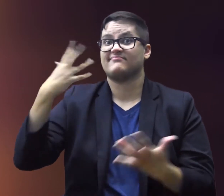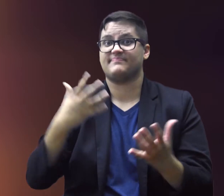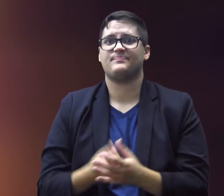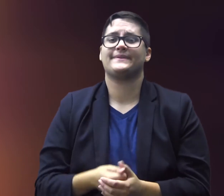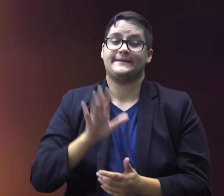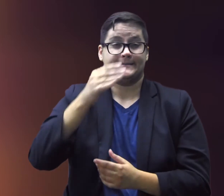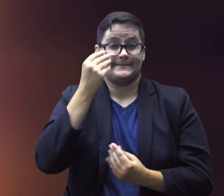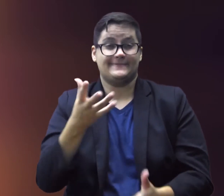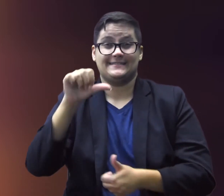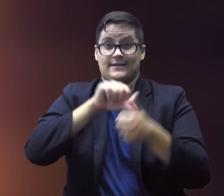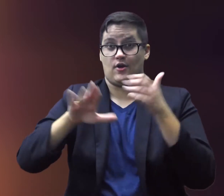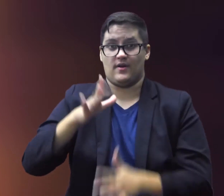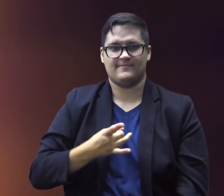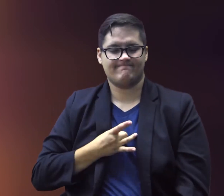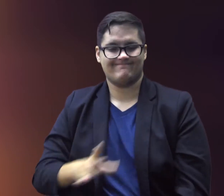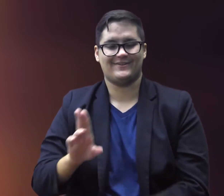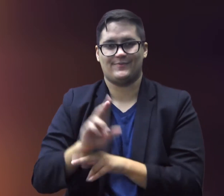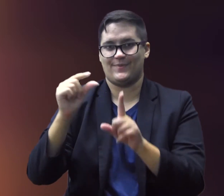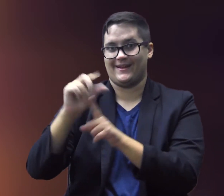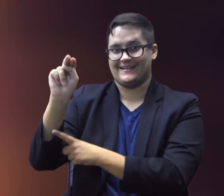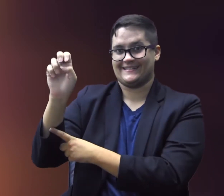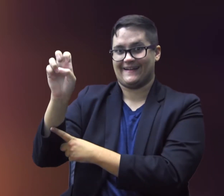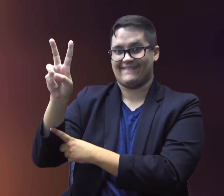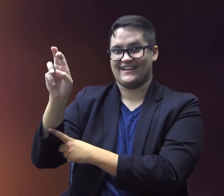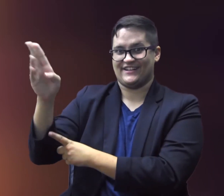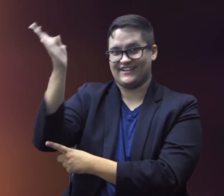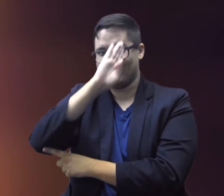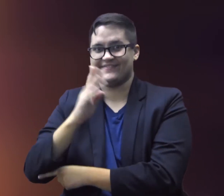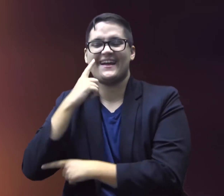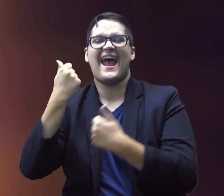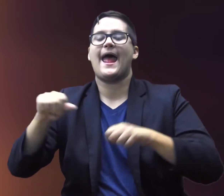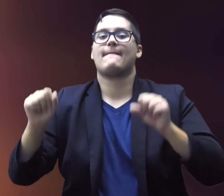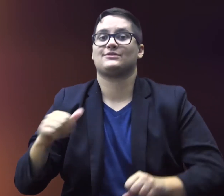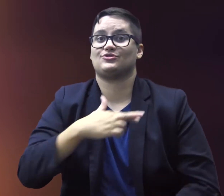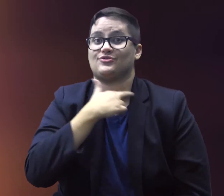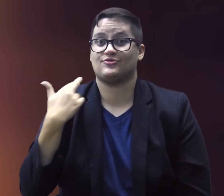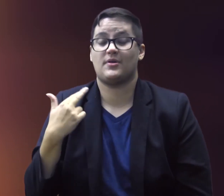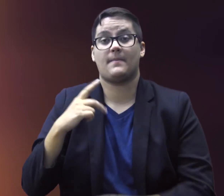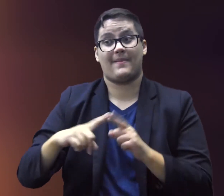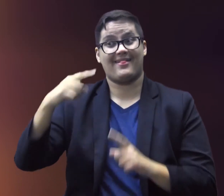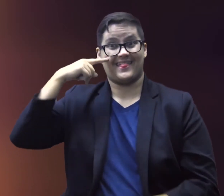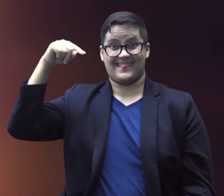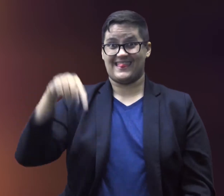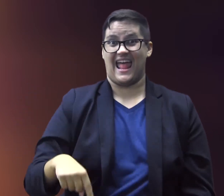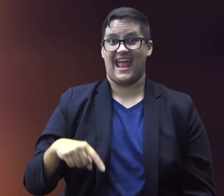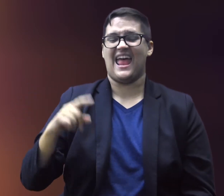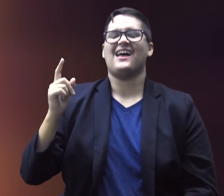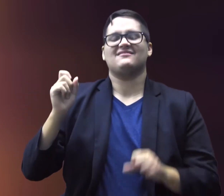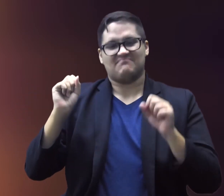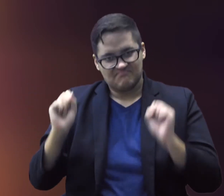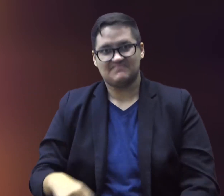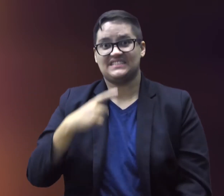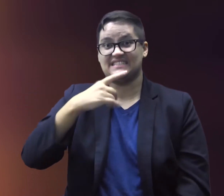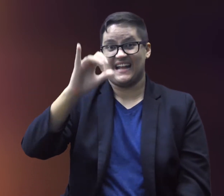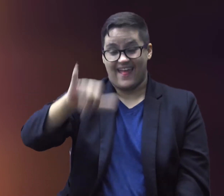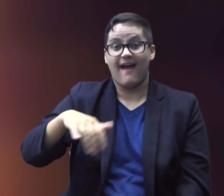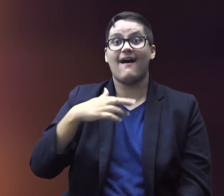“Scientists never like to use the word ‘Never’ of a possible risk." “But I think in this case we can say that"